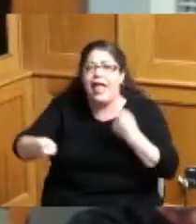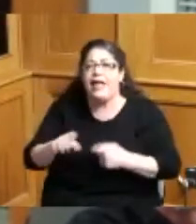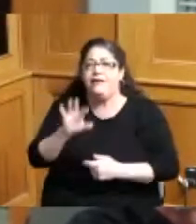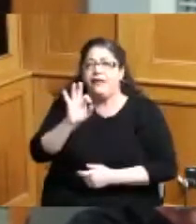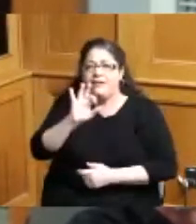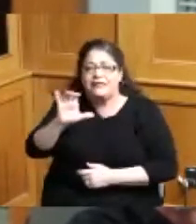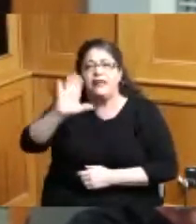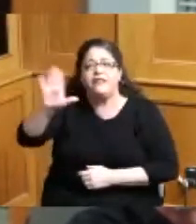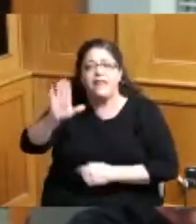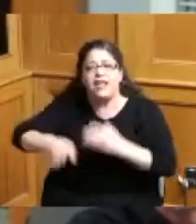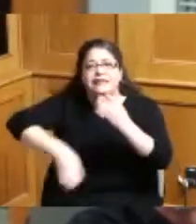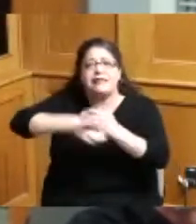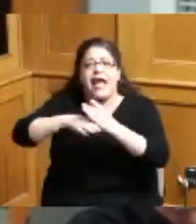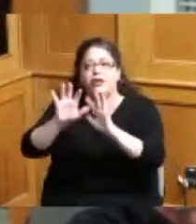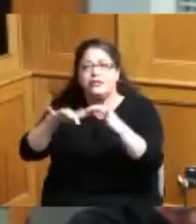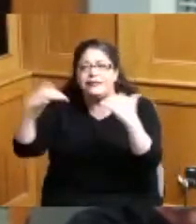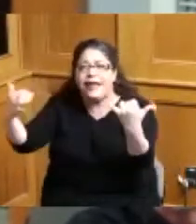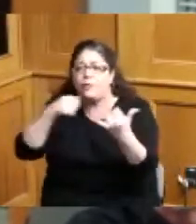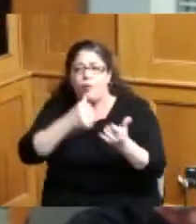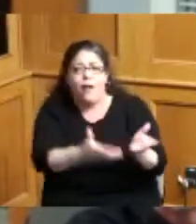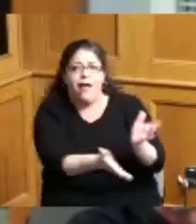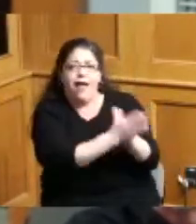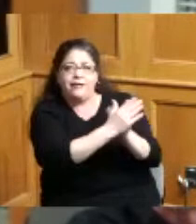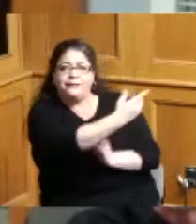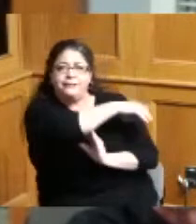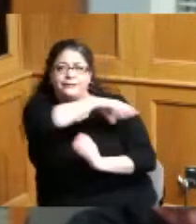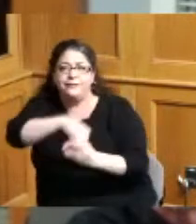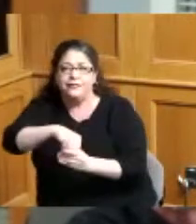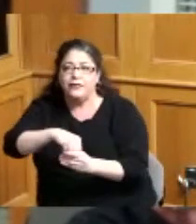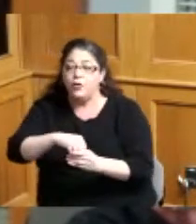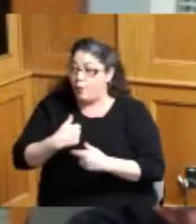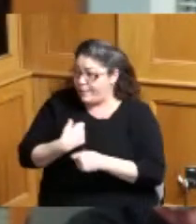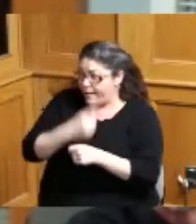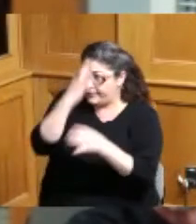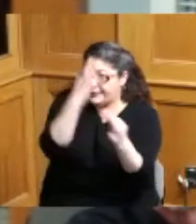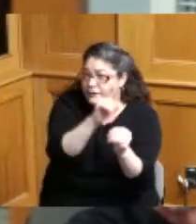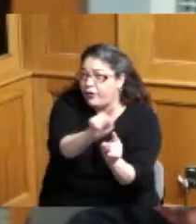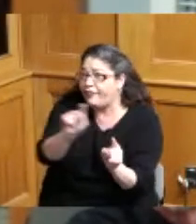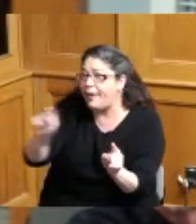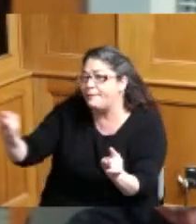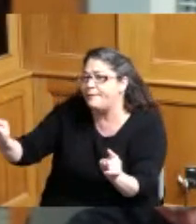and they're not including y'all to come y'all make choices for them so that's not right